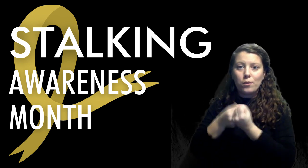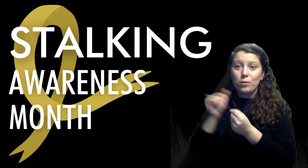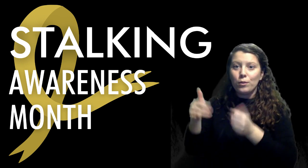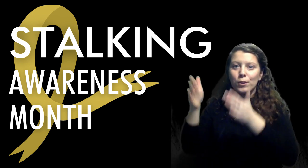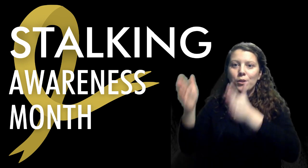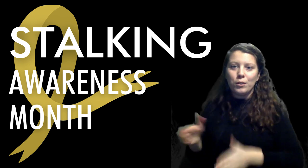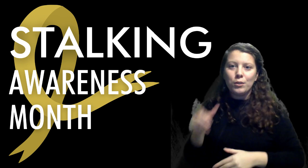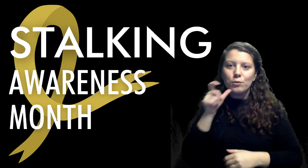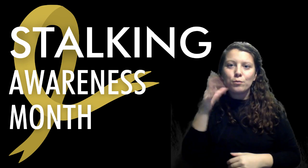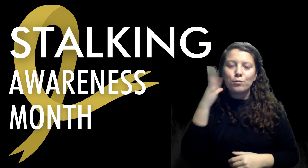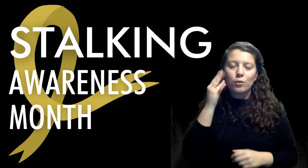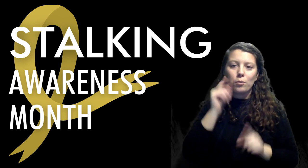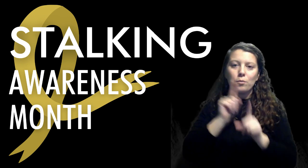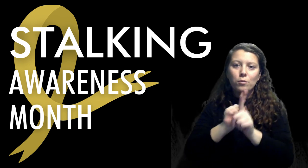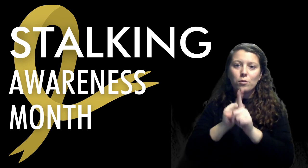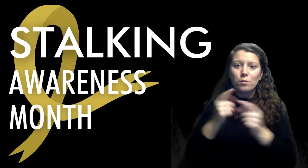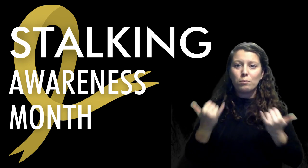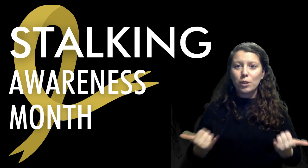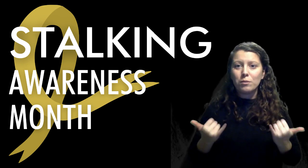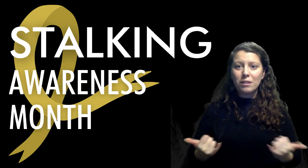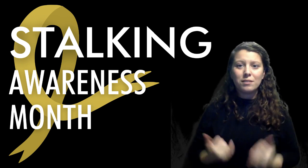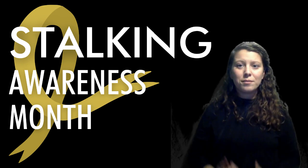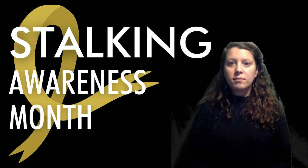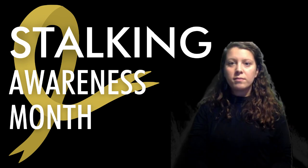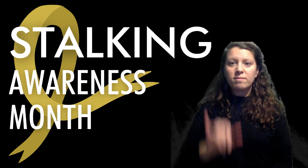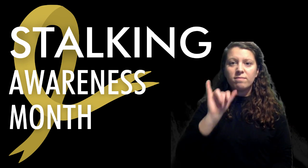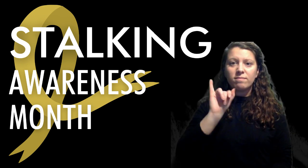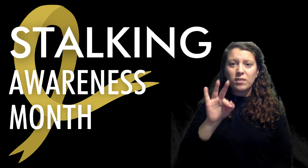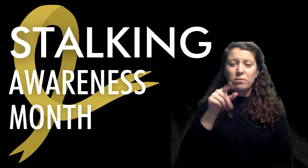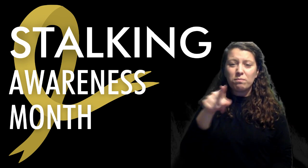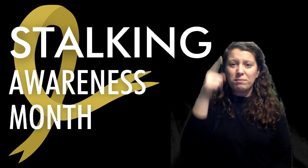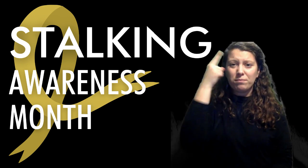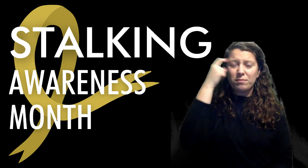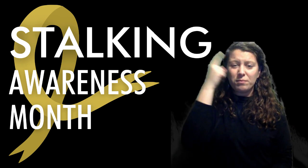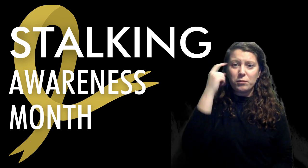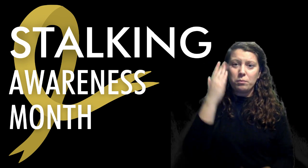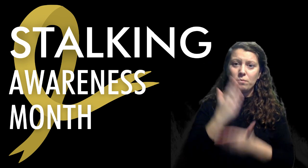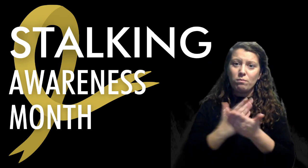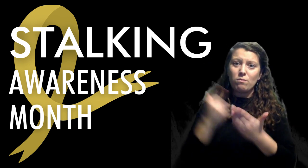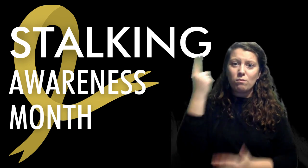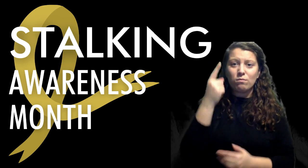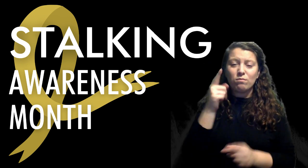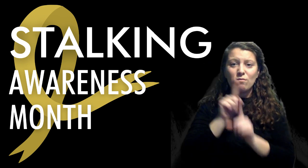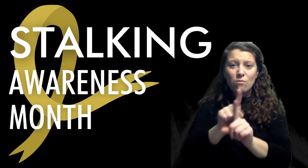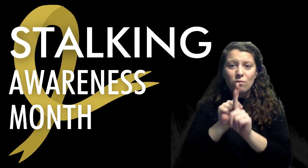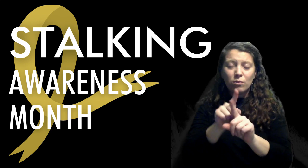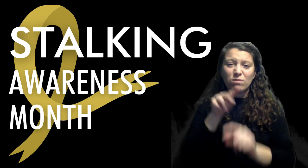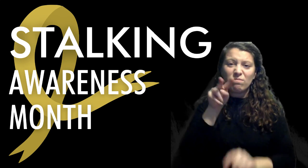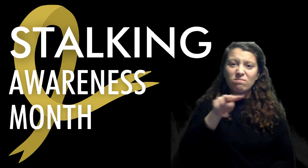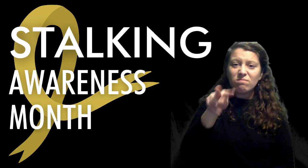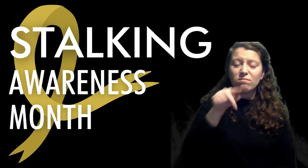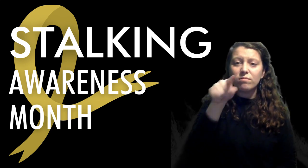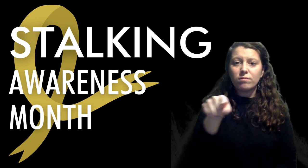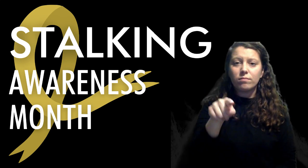may experience stalking right now. Please don't hesitate to contact us if you suspect